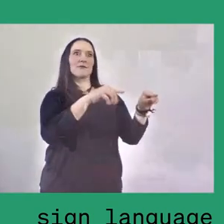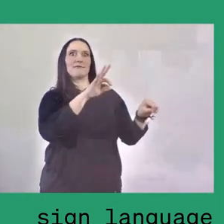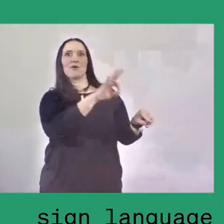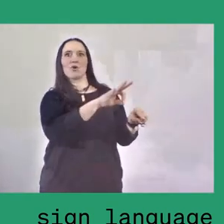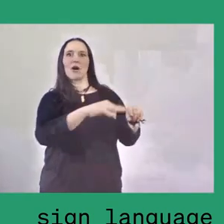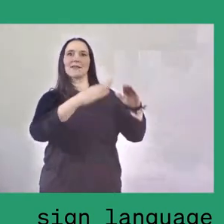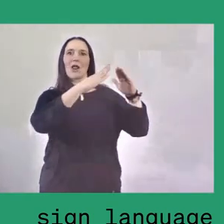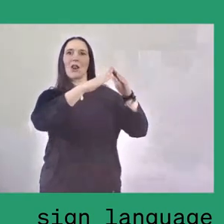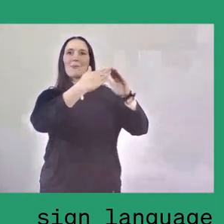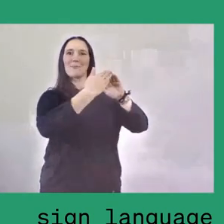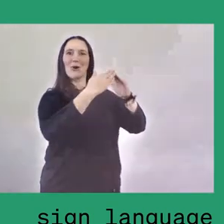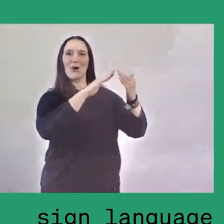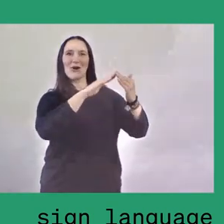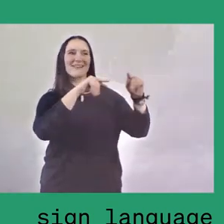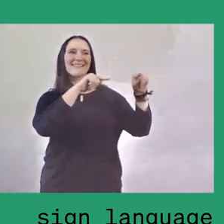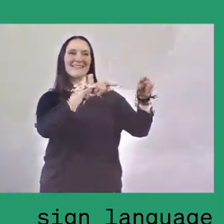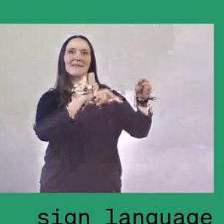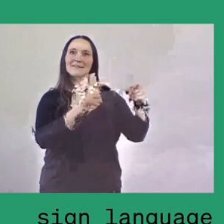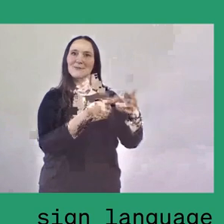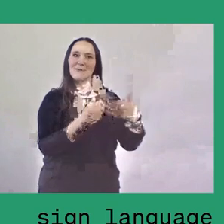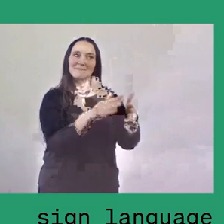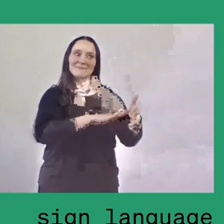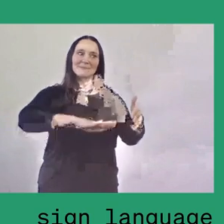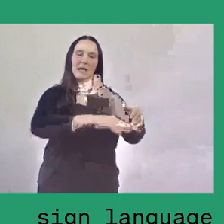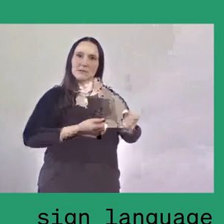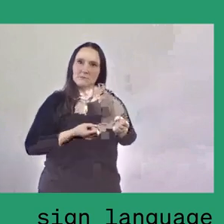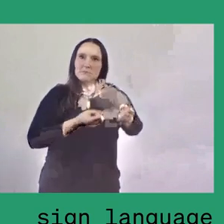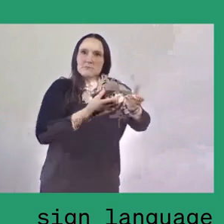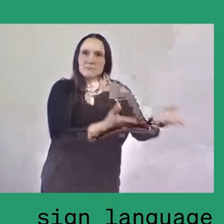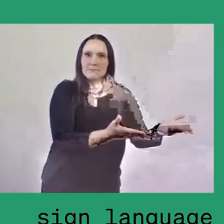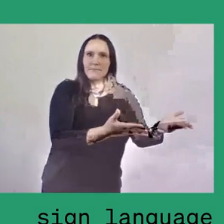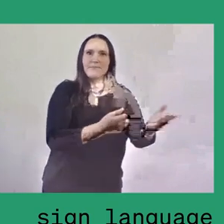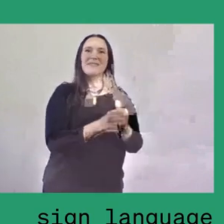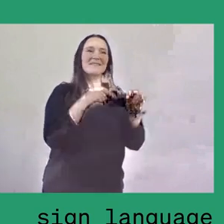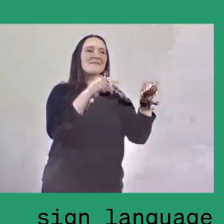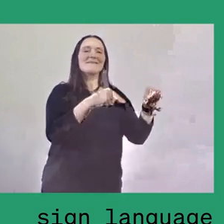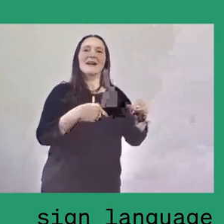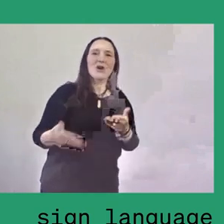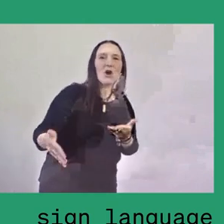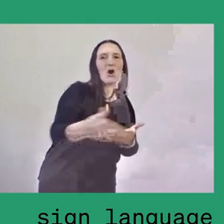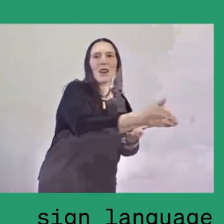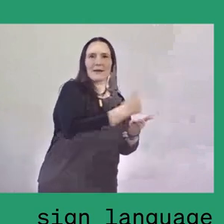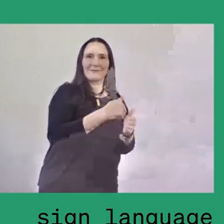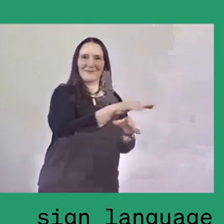And as the kampung becomes the collective space, it is very important for the community